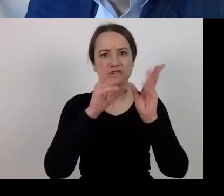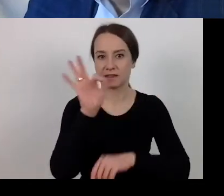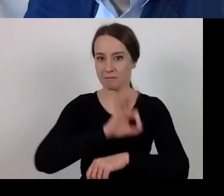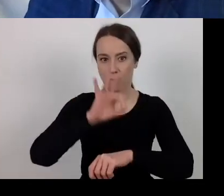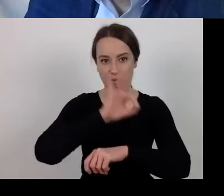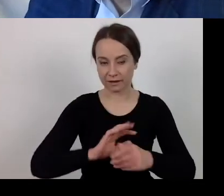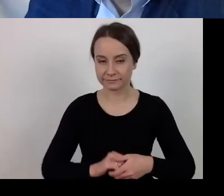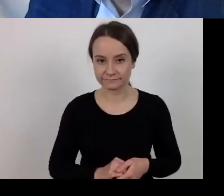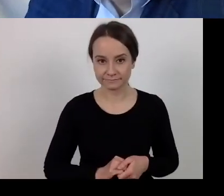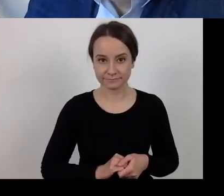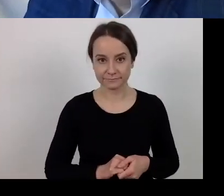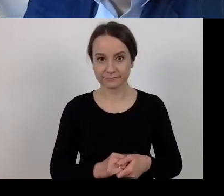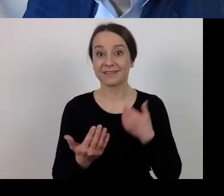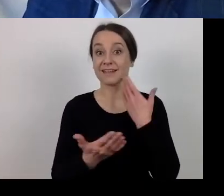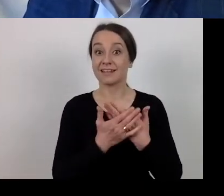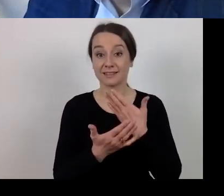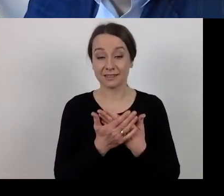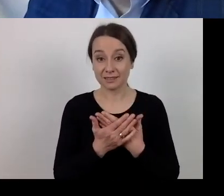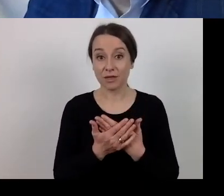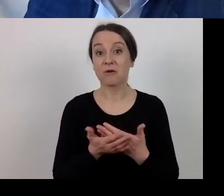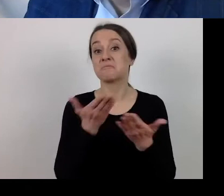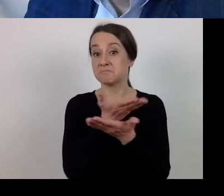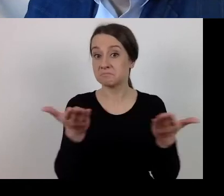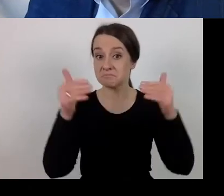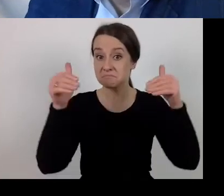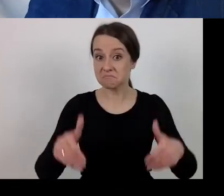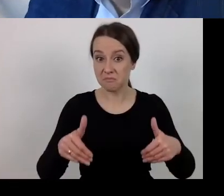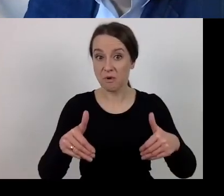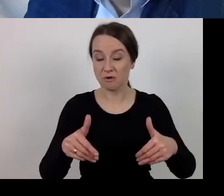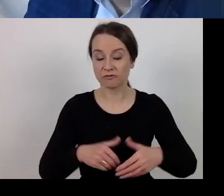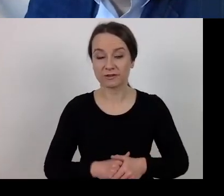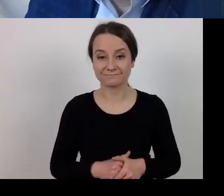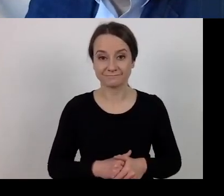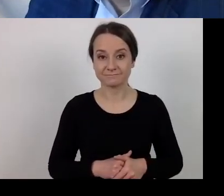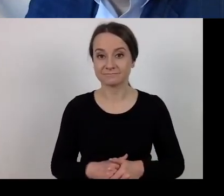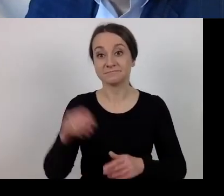So, you can ask the managing authority